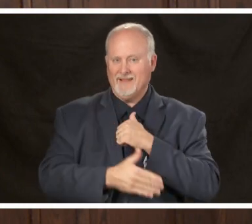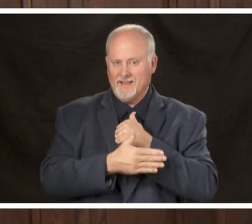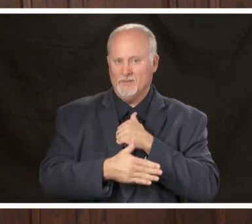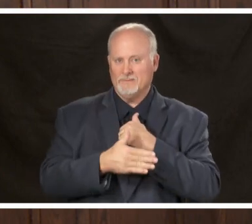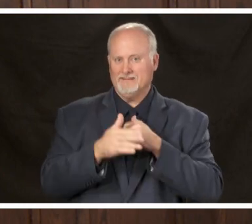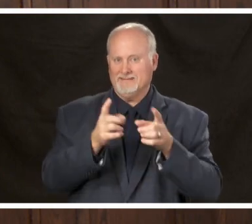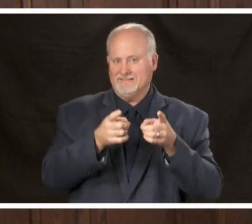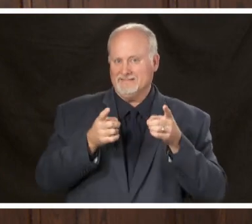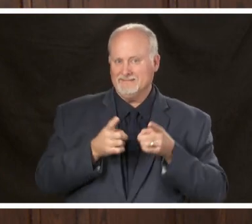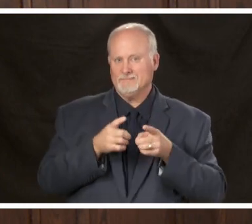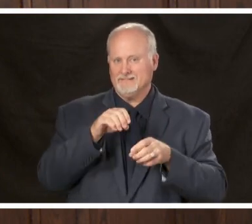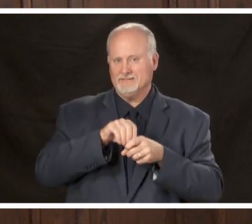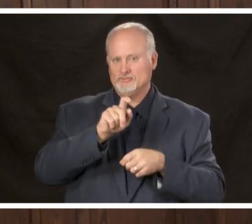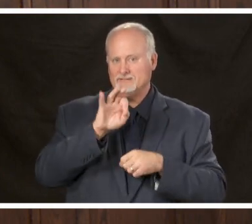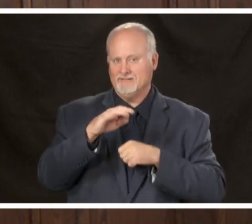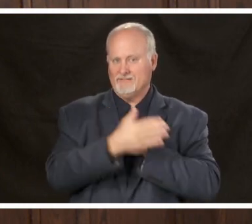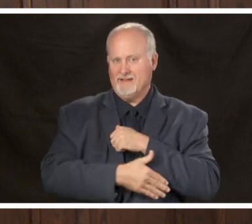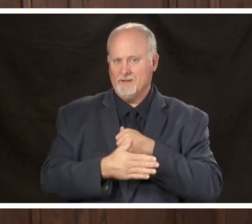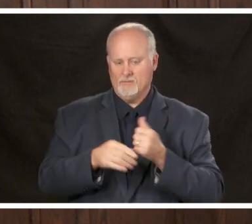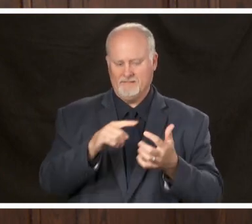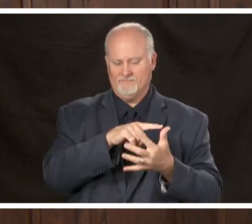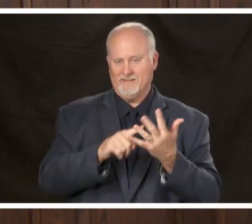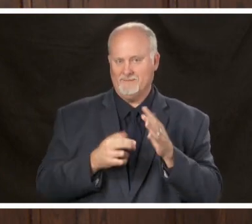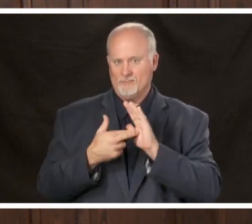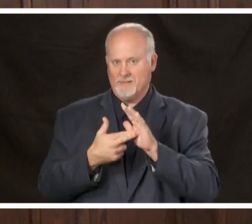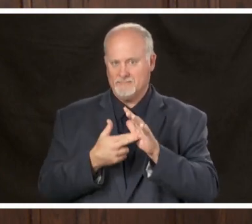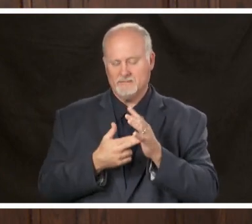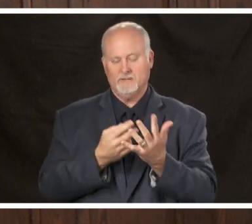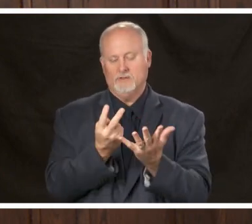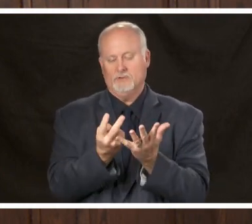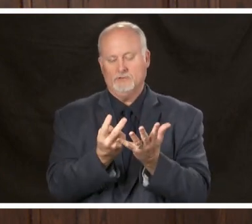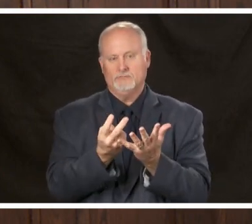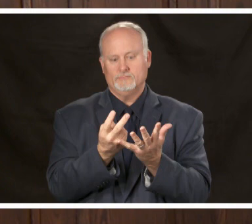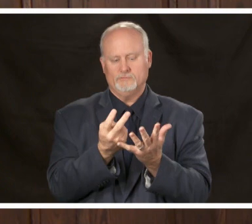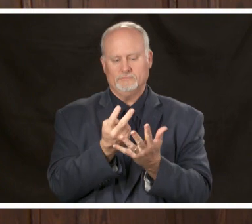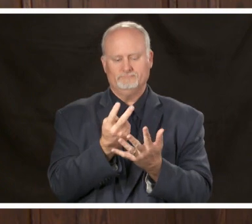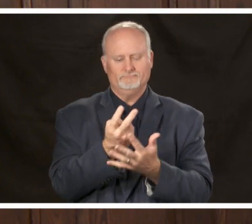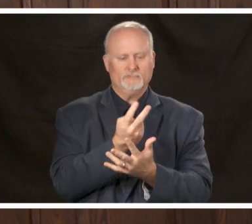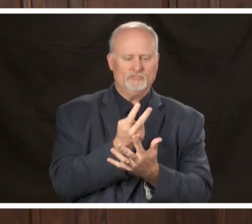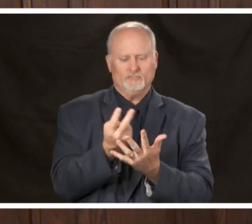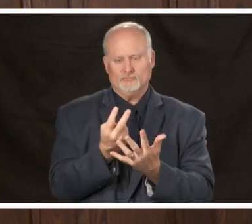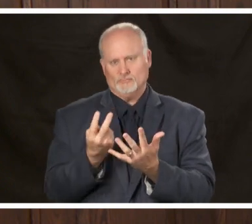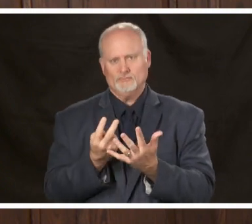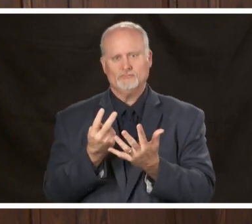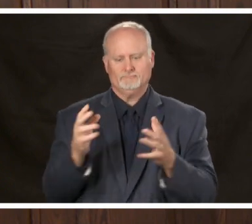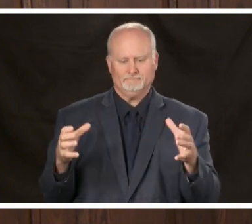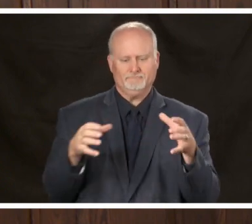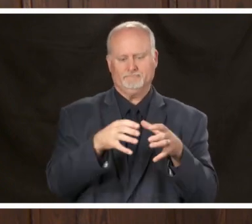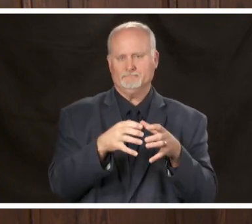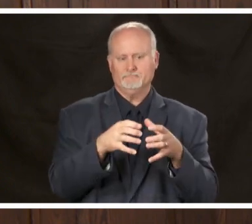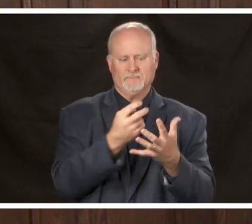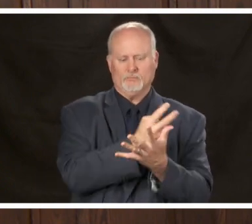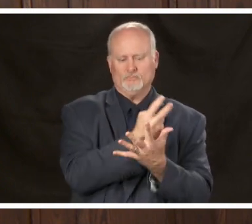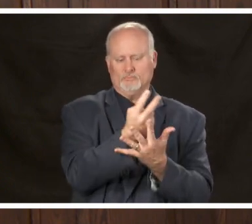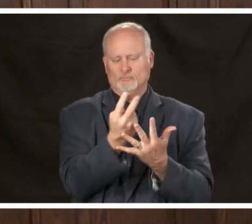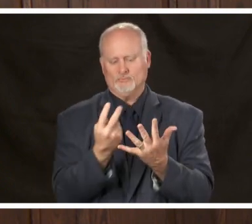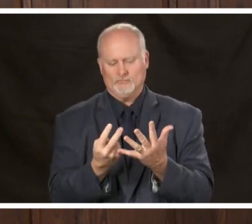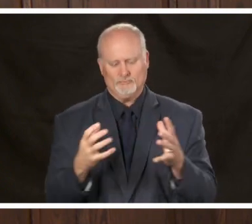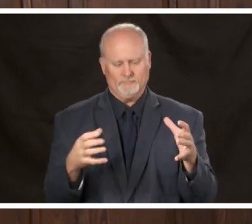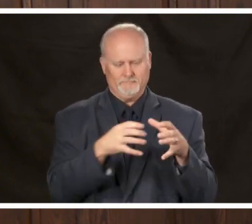Jefferson County there'll be two representatives from each of those and they have already been chosen by our commissioners this will ensure that we